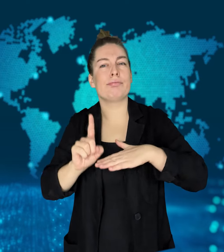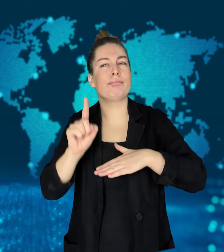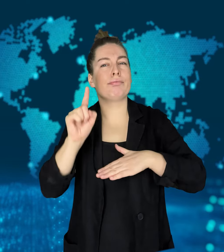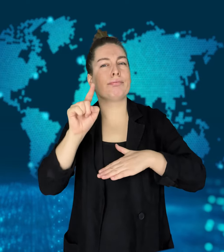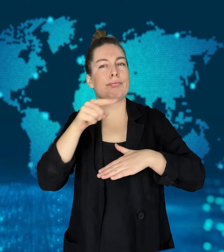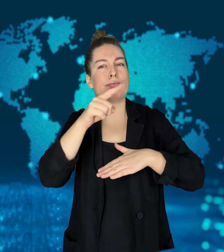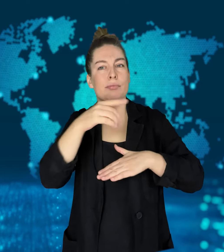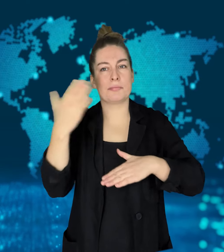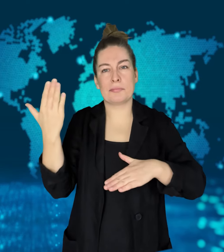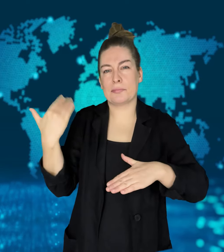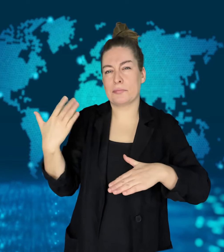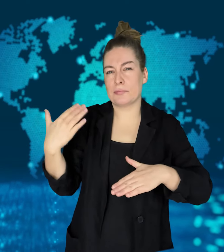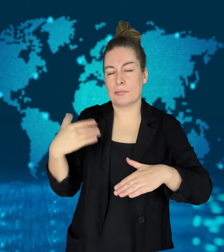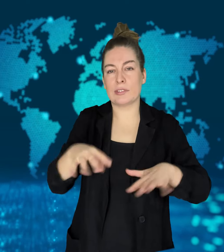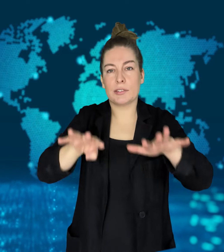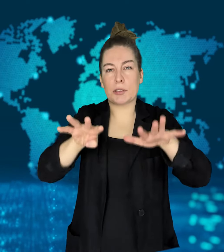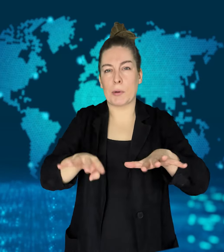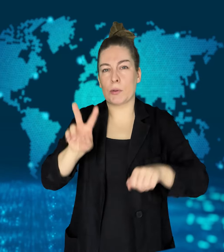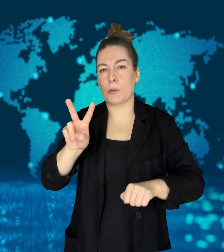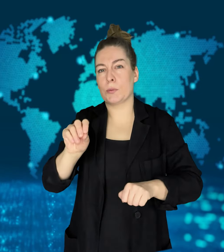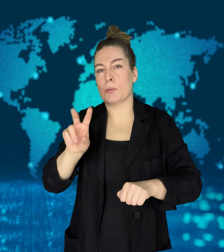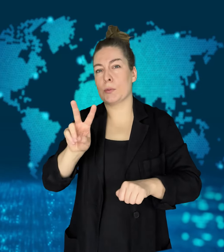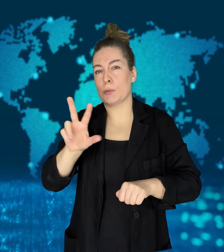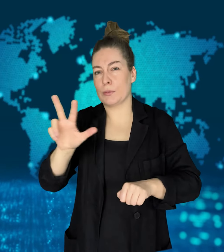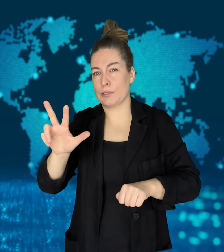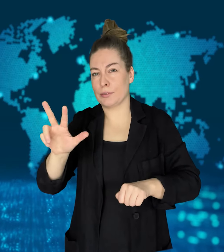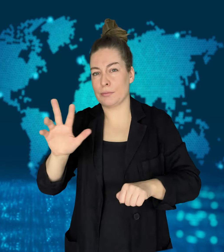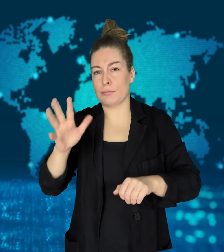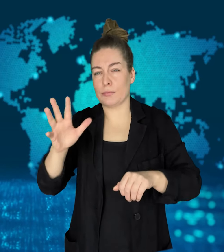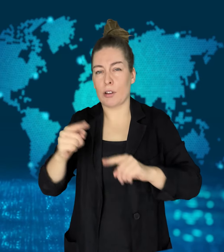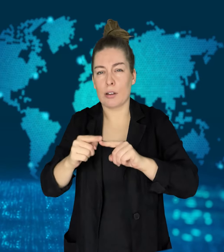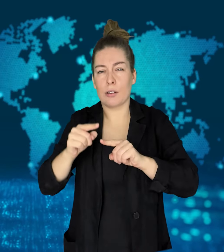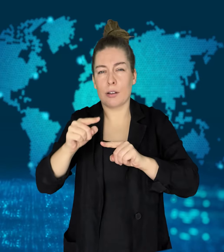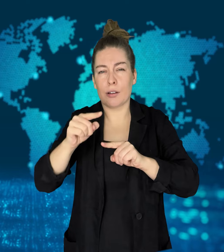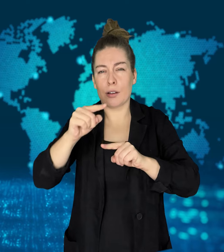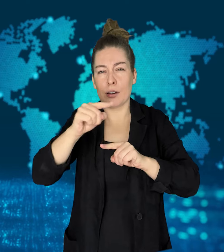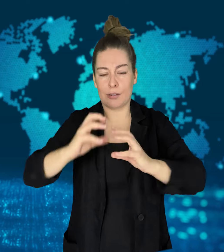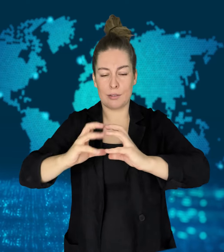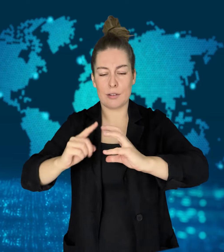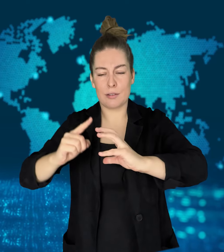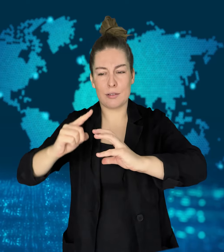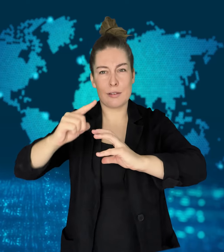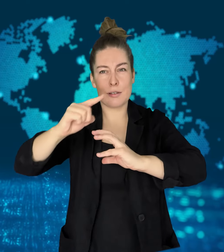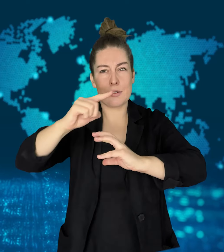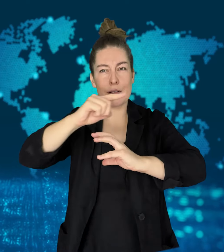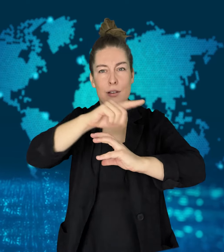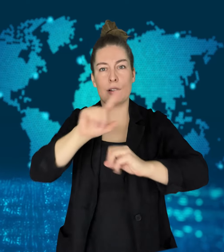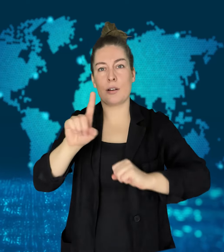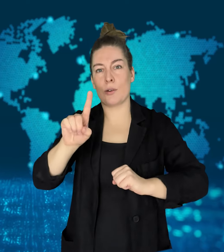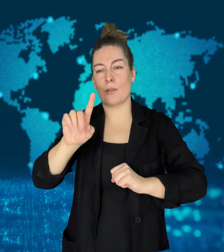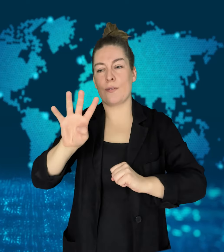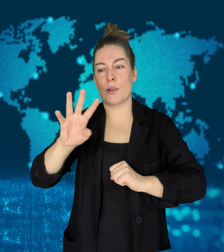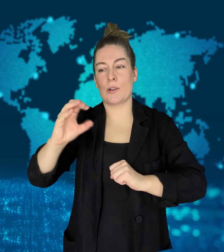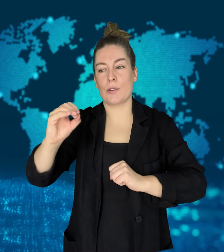and traveled over 1,400,000 kilometers to reach its orbit.